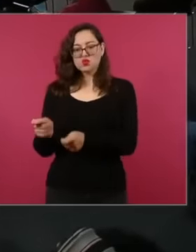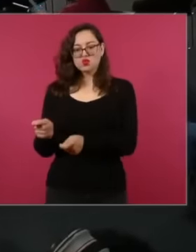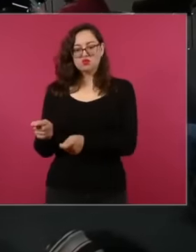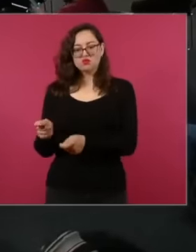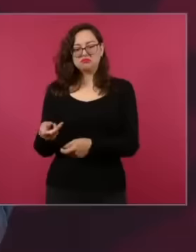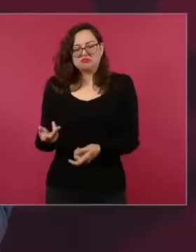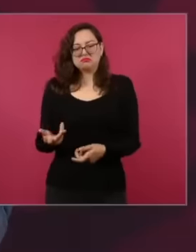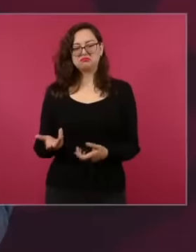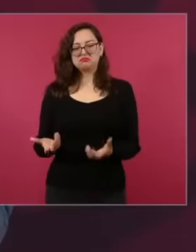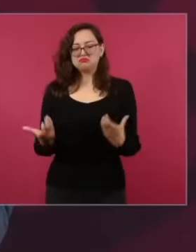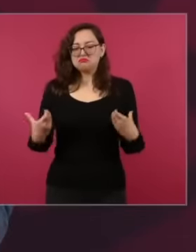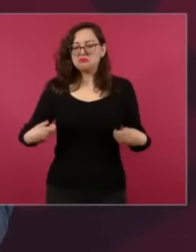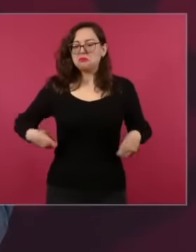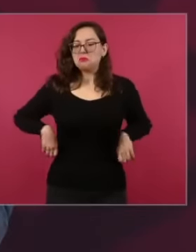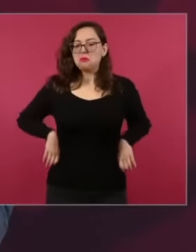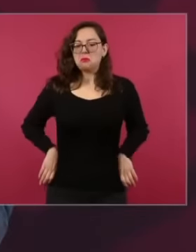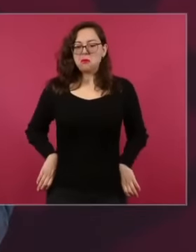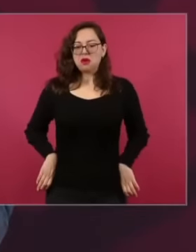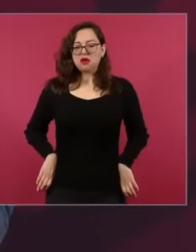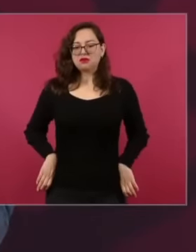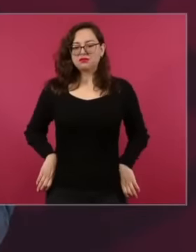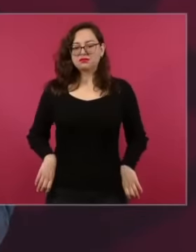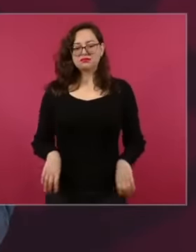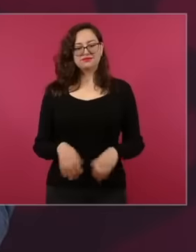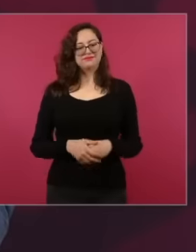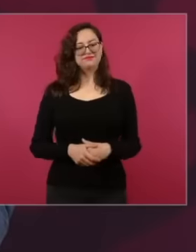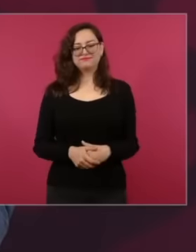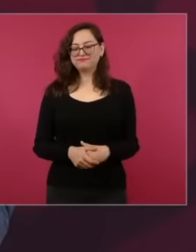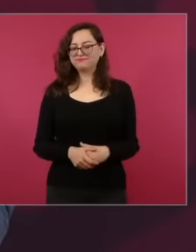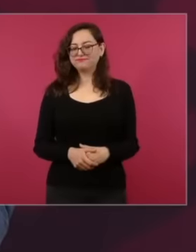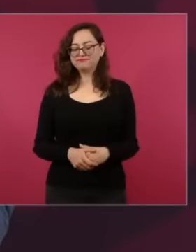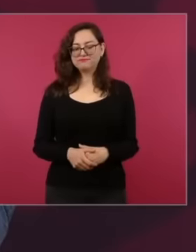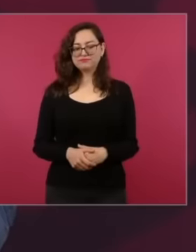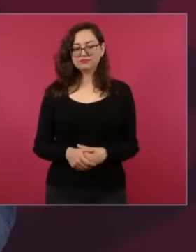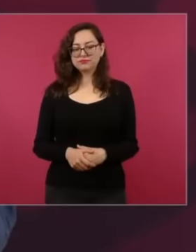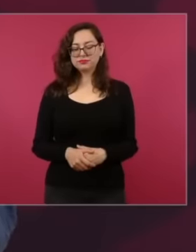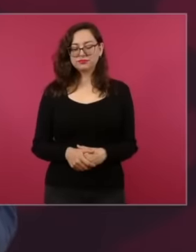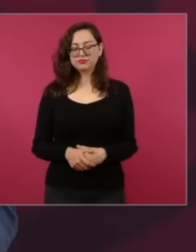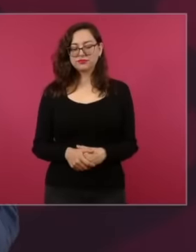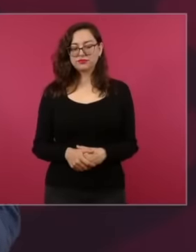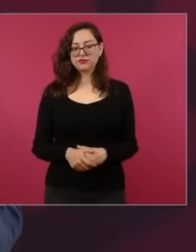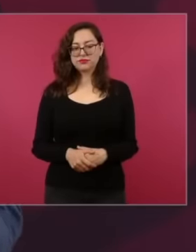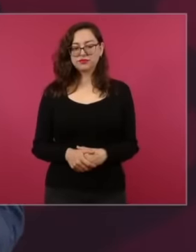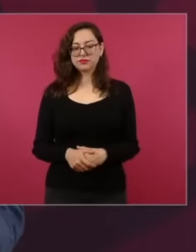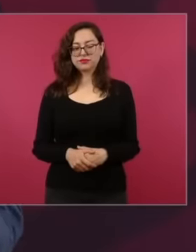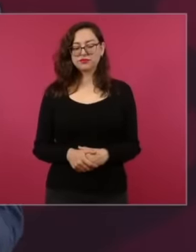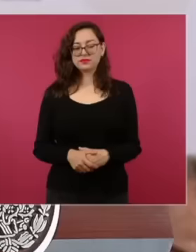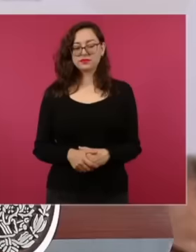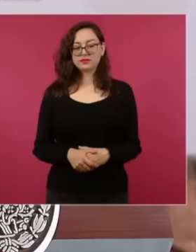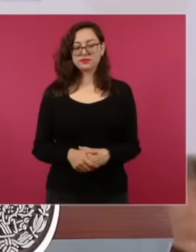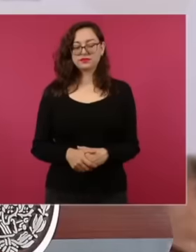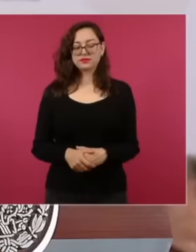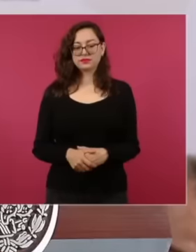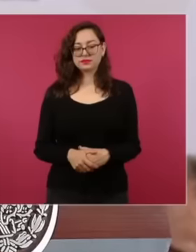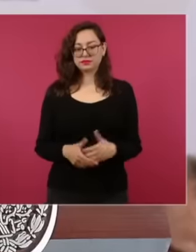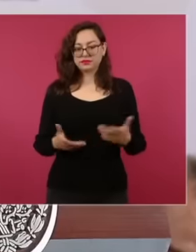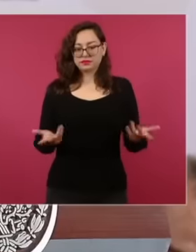steals it, they elected him, they appointed him for